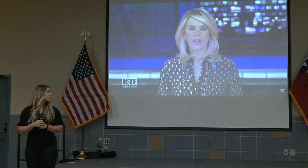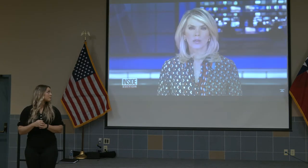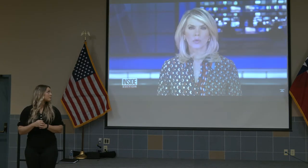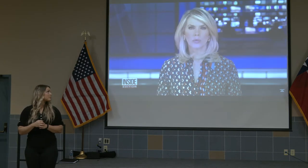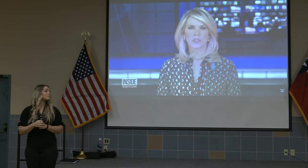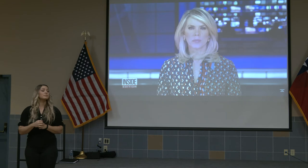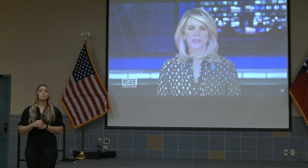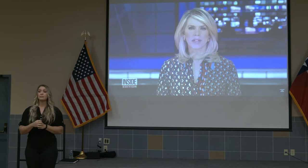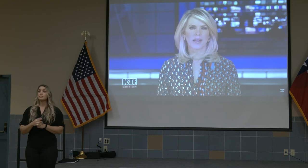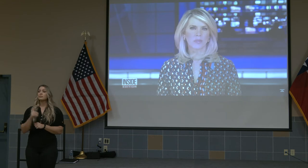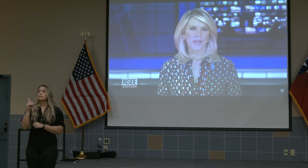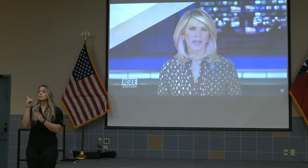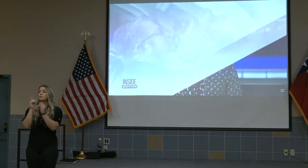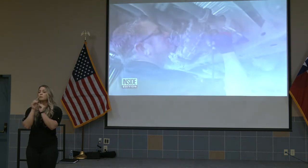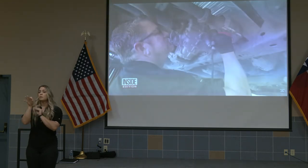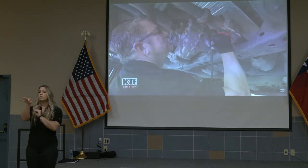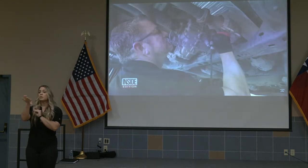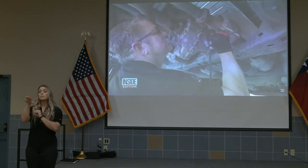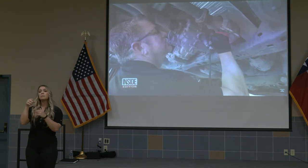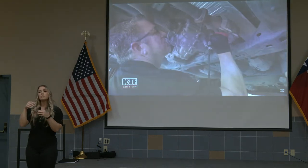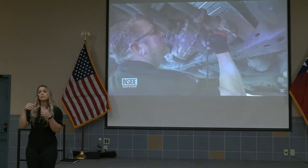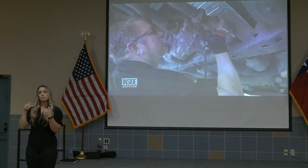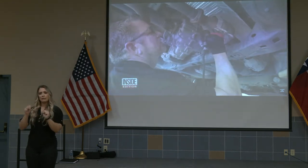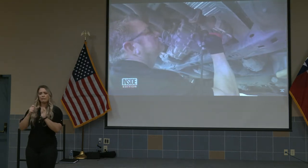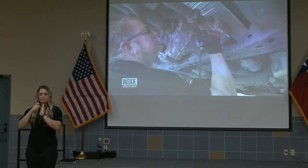And one more tip is to have the mechanic etch the last eight